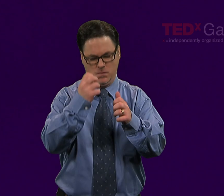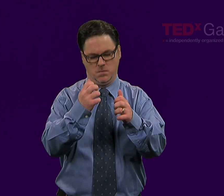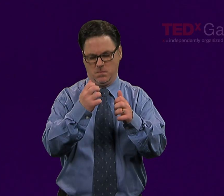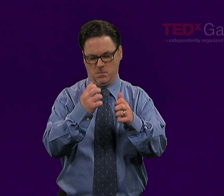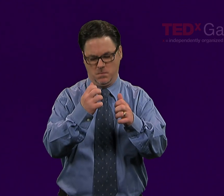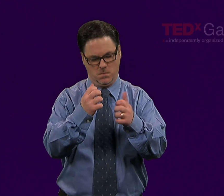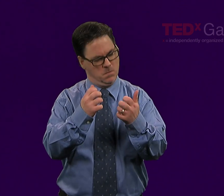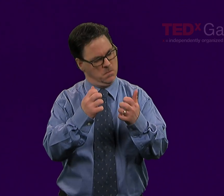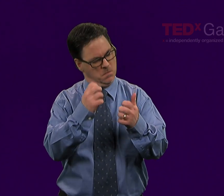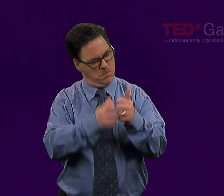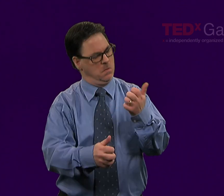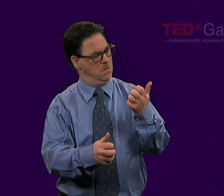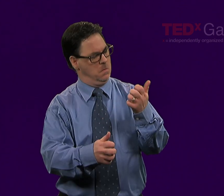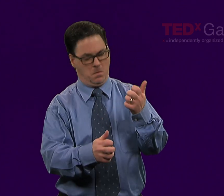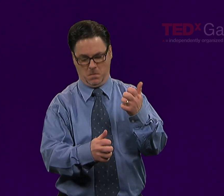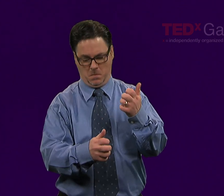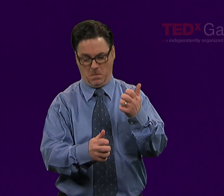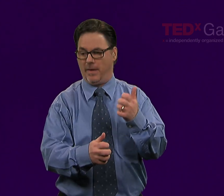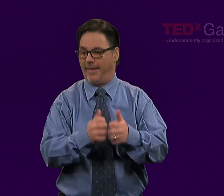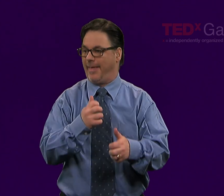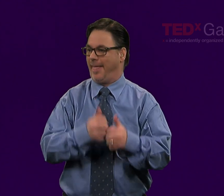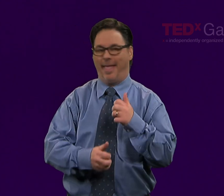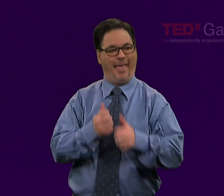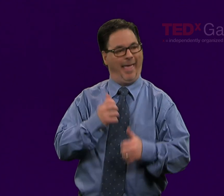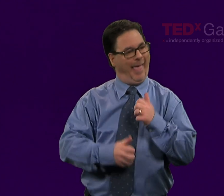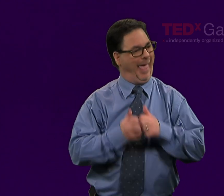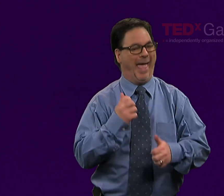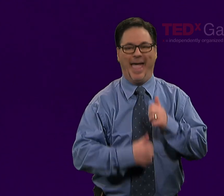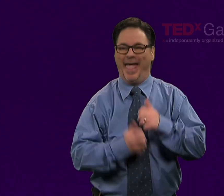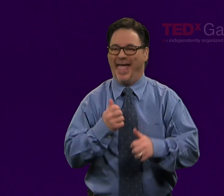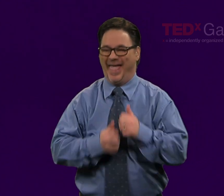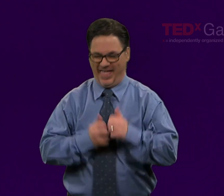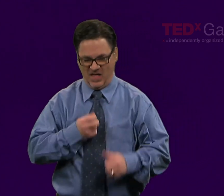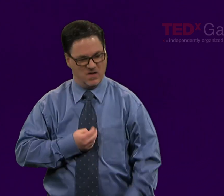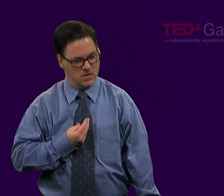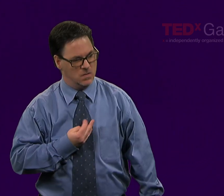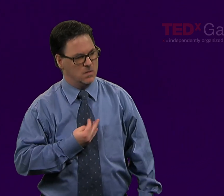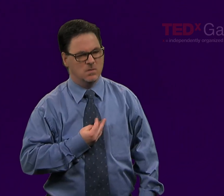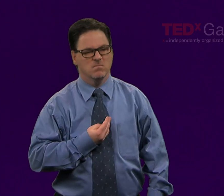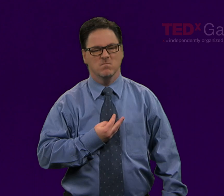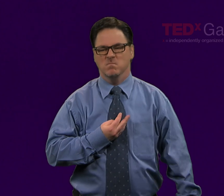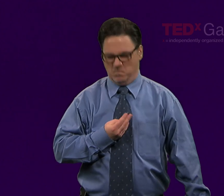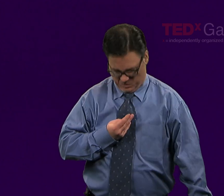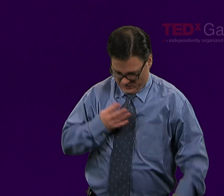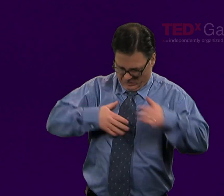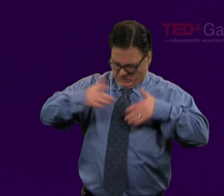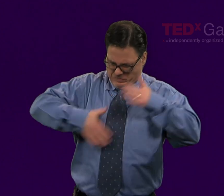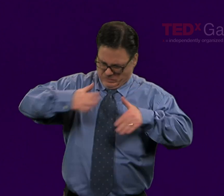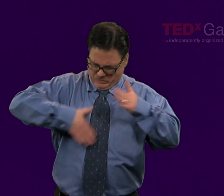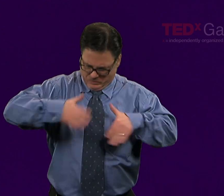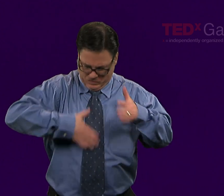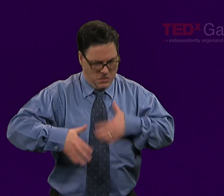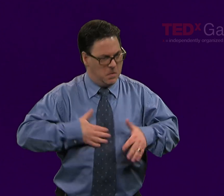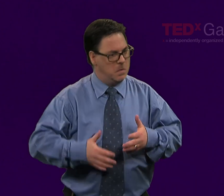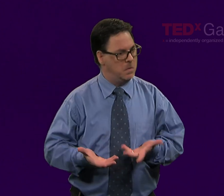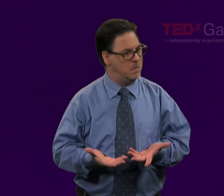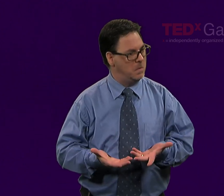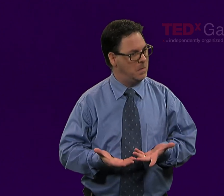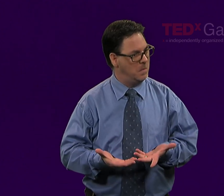and hobbling on his way, he created a spark and then created an ember which, who knows, might have inflamed all of that.